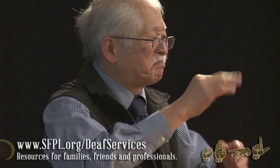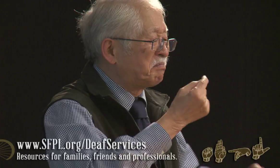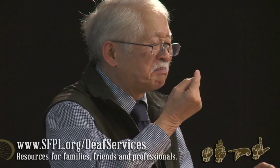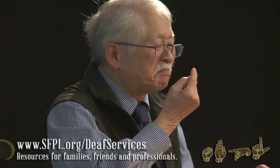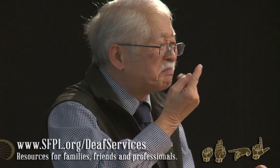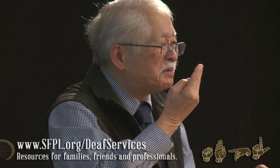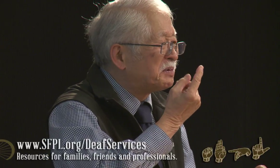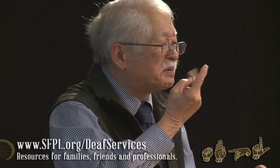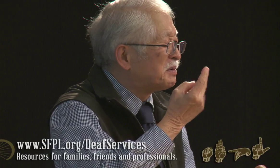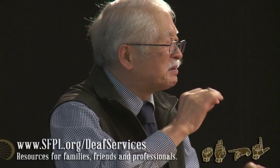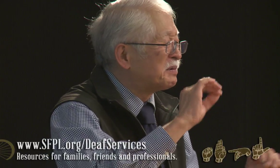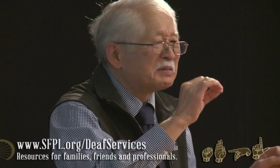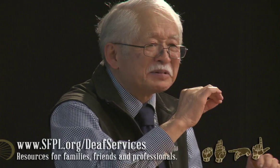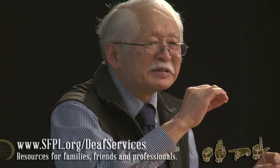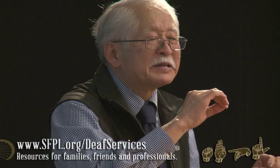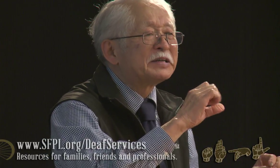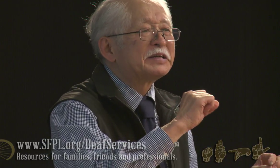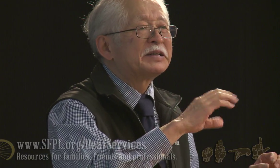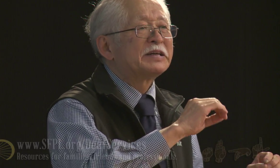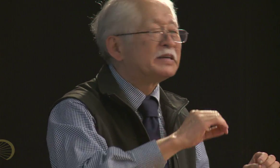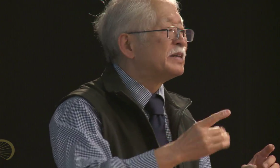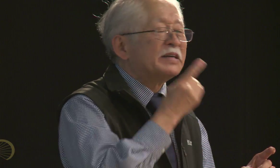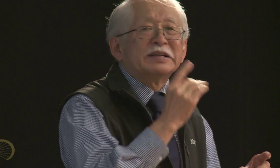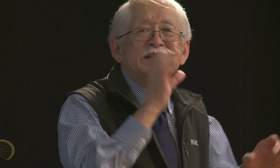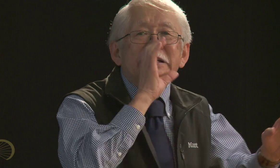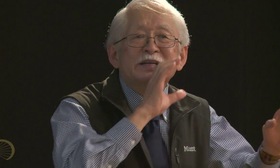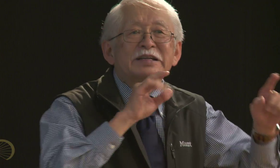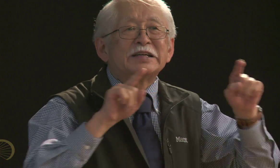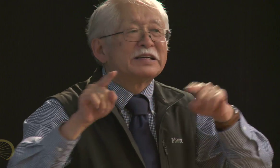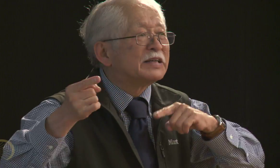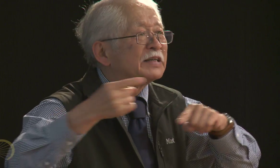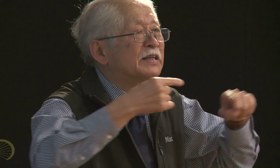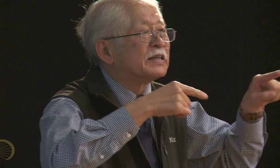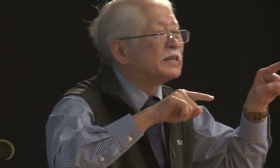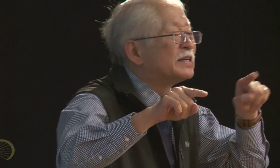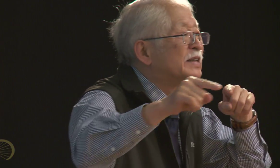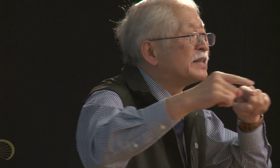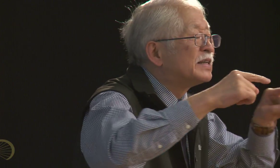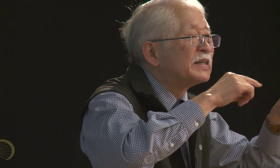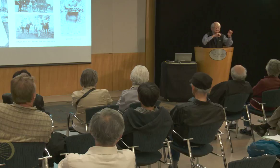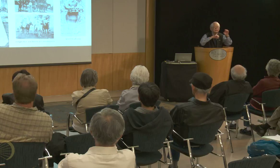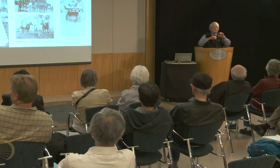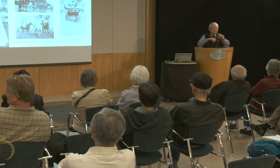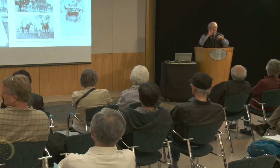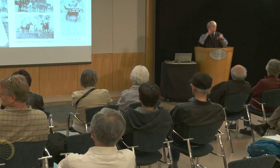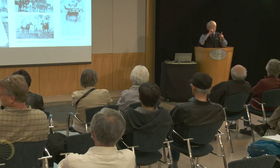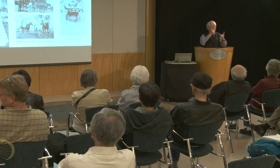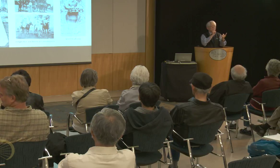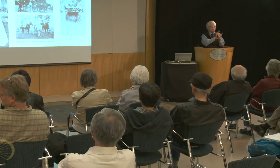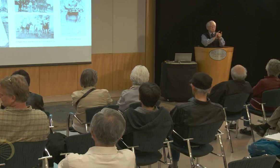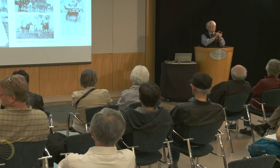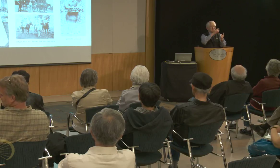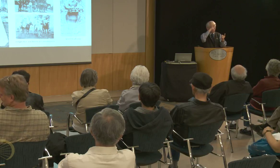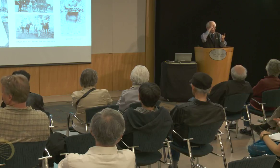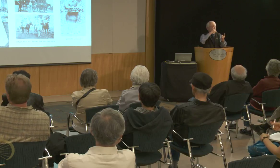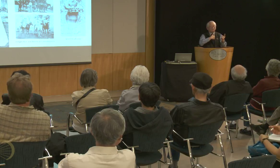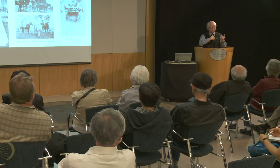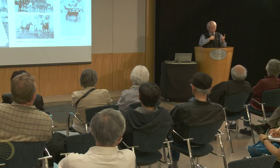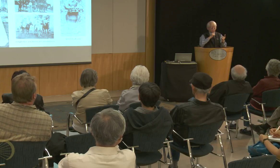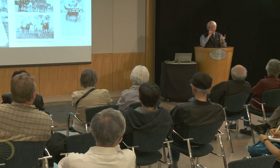yet another census to see how many deaf students there were, and they said only 1 or 2. She decided that she would go look for herself.